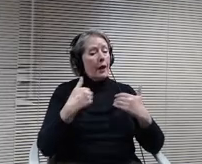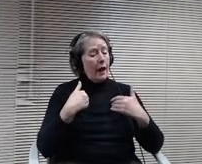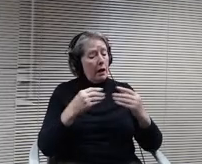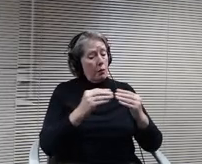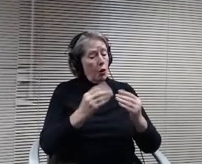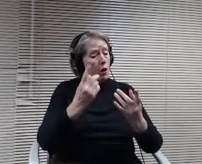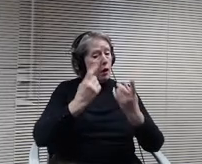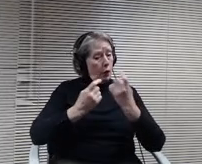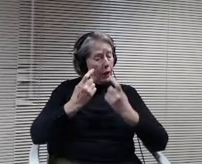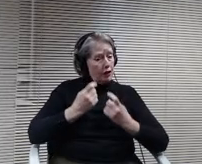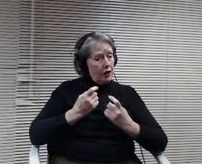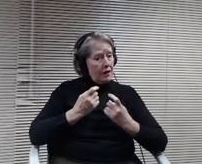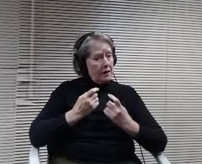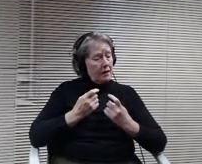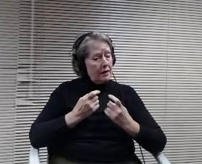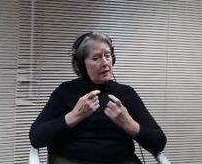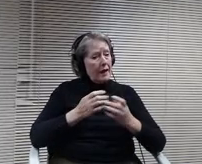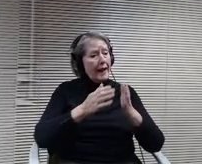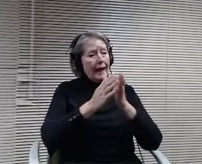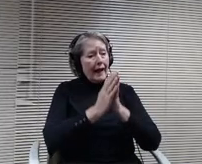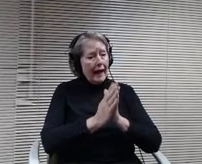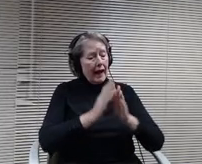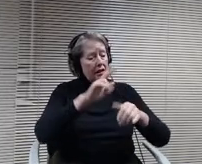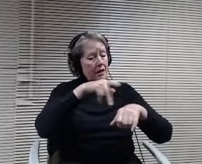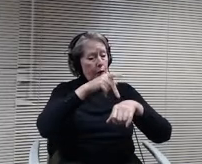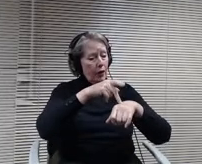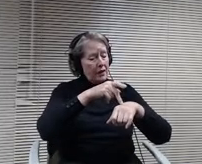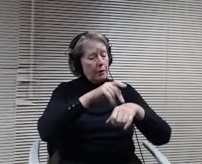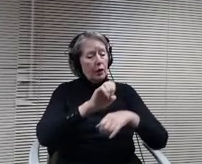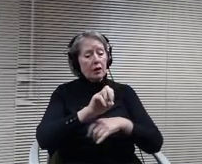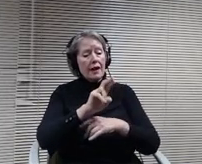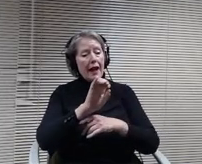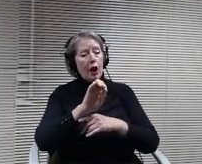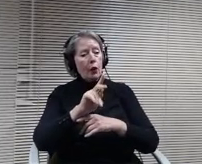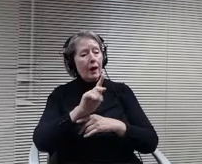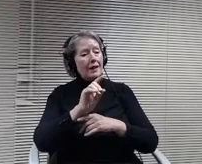provide some answers. I think he may have a PowerPoint to use